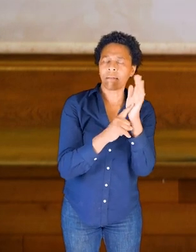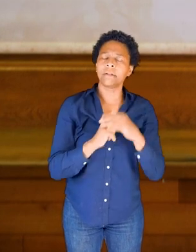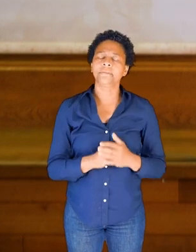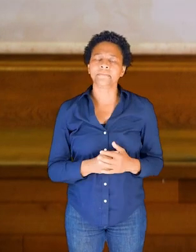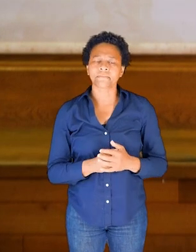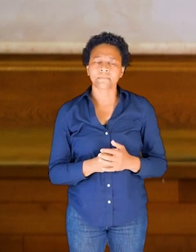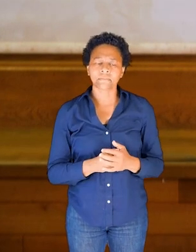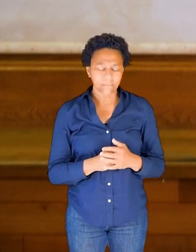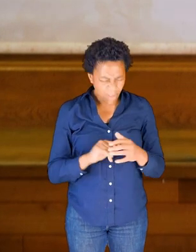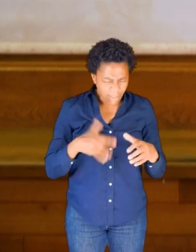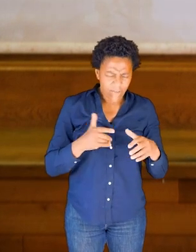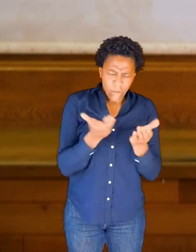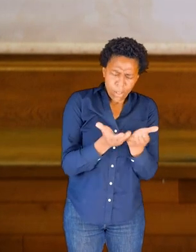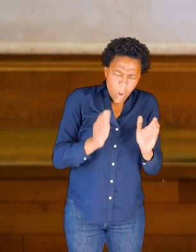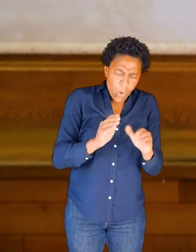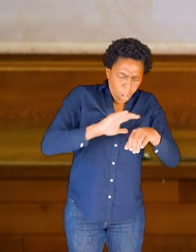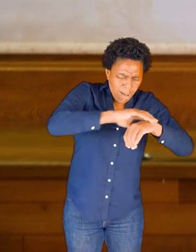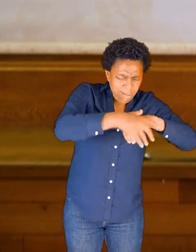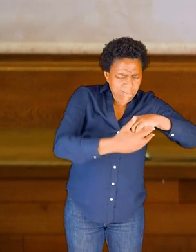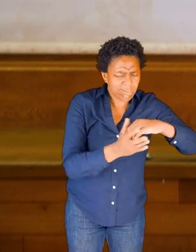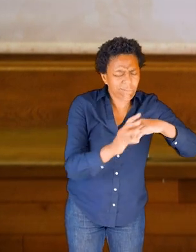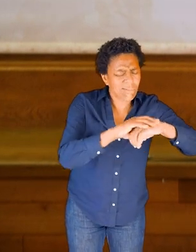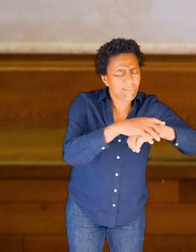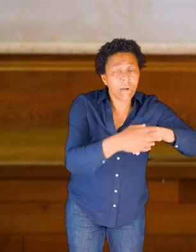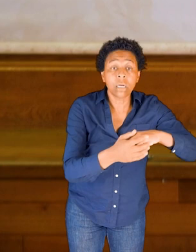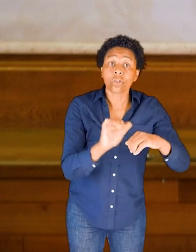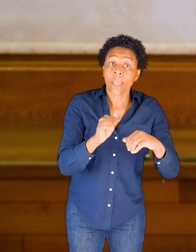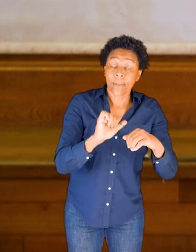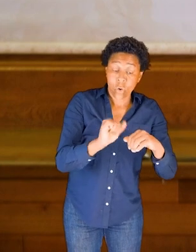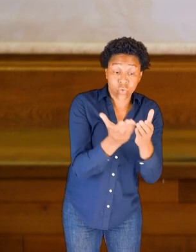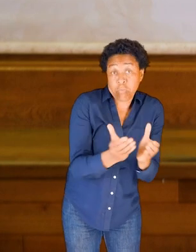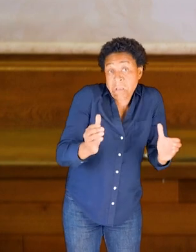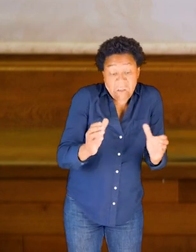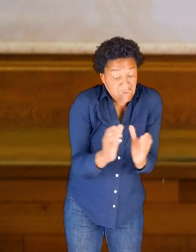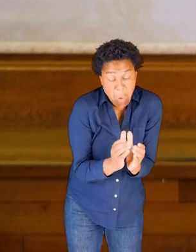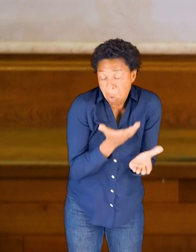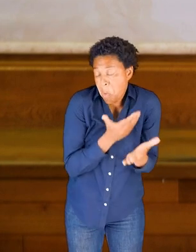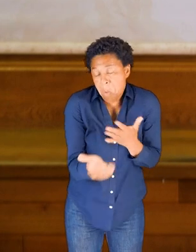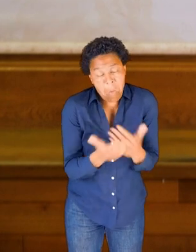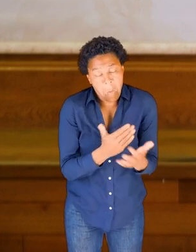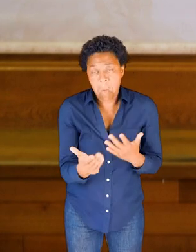and the roundness of your bowl. So you might have--your bowl might be bigger or smaller.